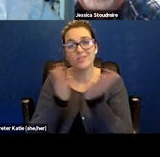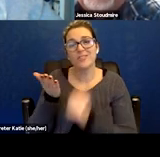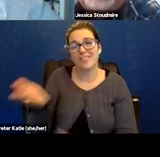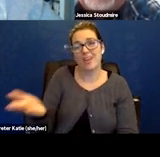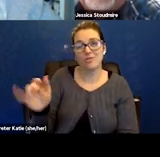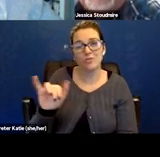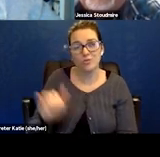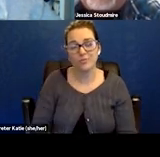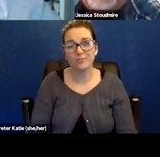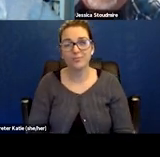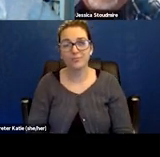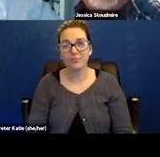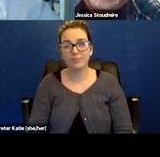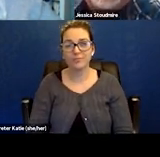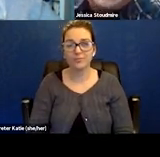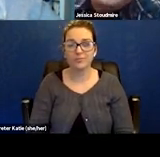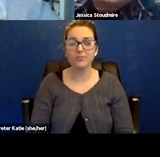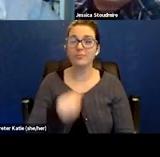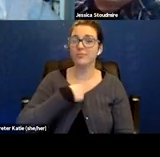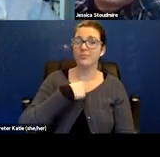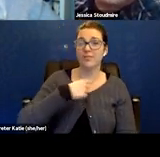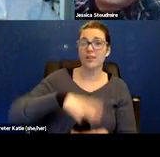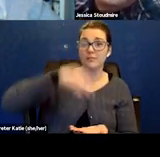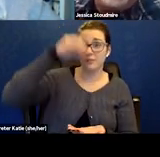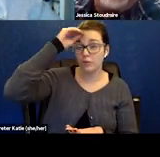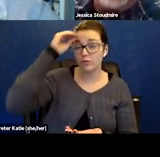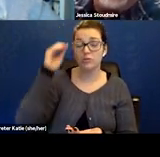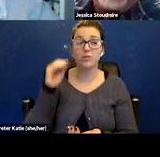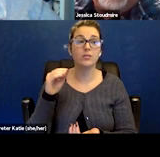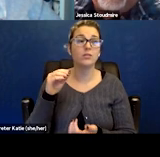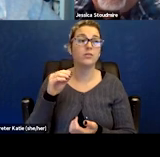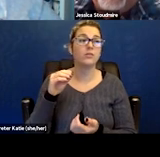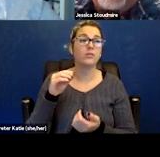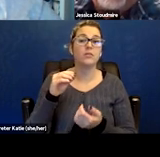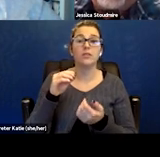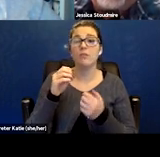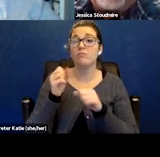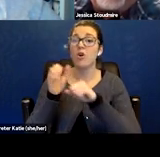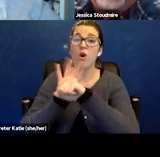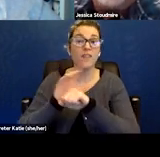and I've learn by knowing that it's, you know, COVID's more just a respiratory illness.